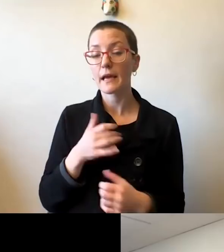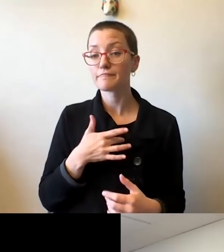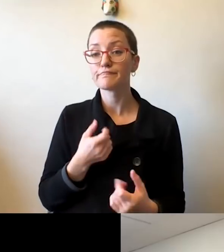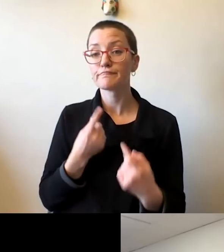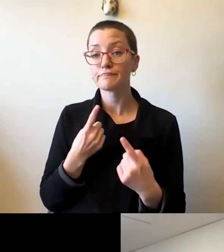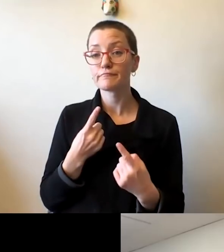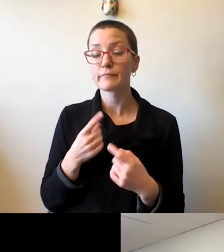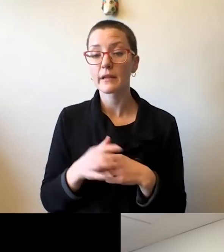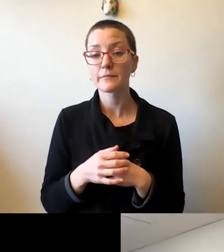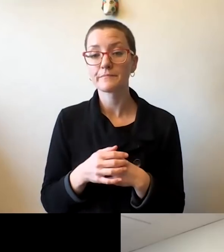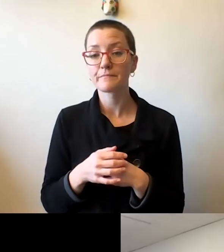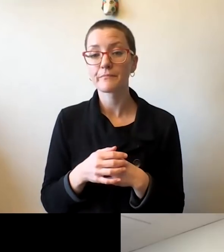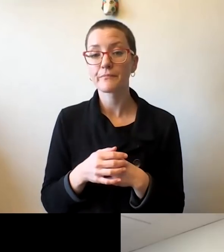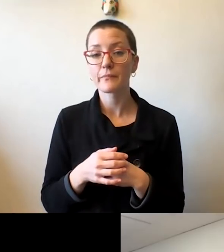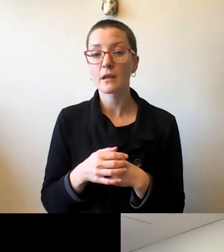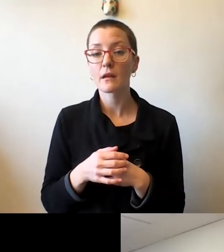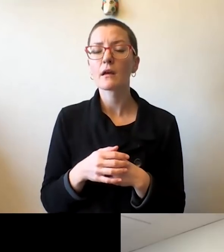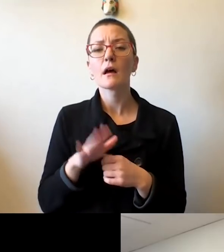Is it possible for international students